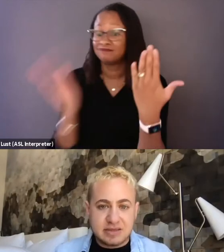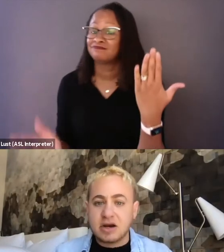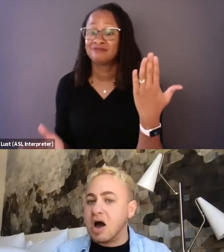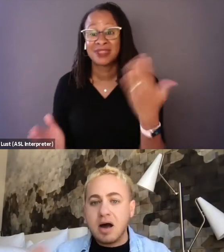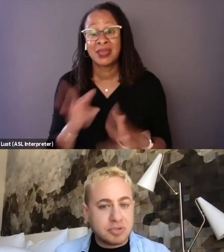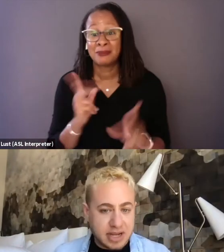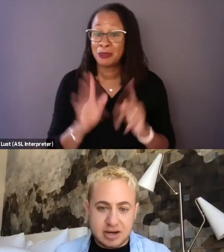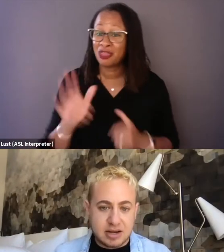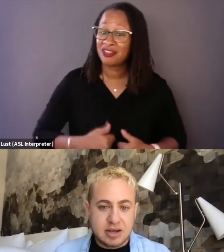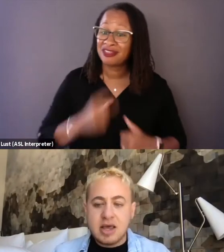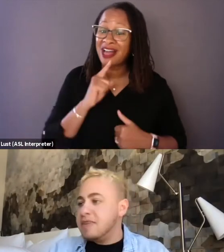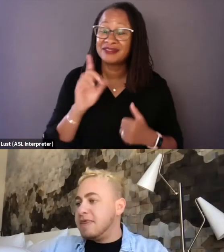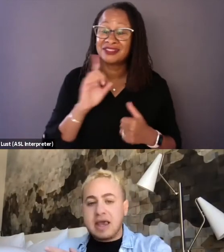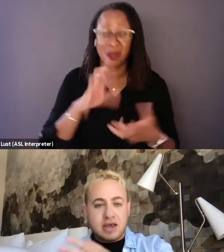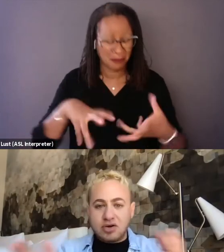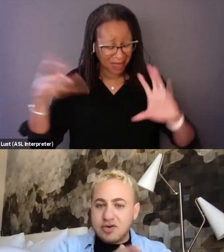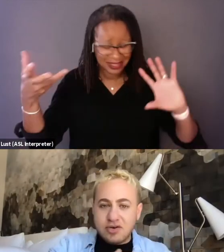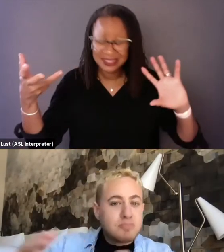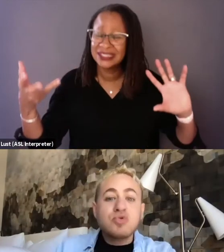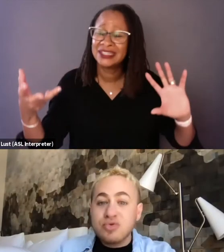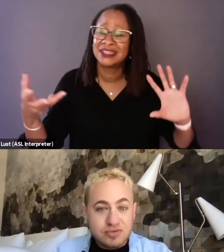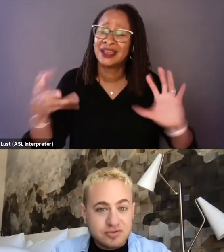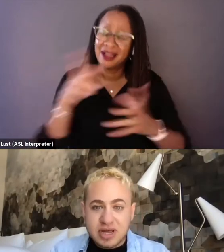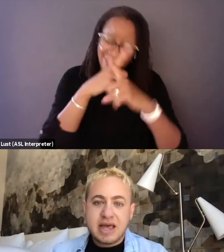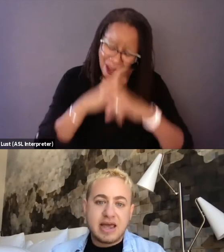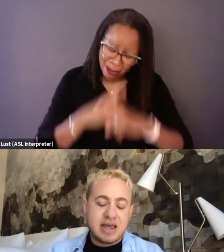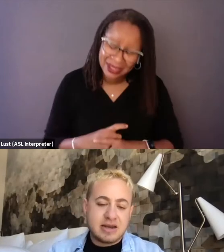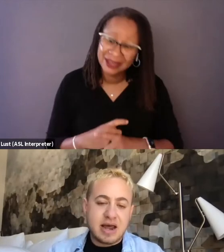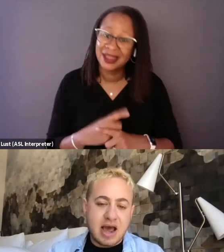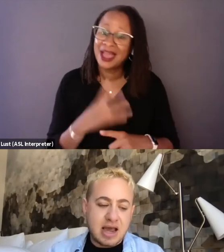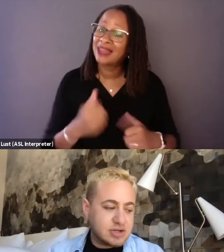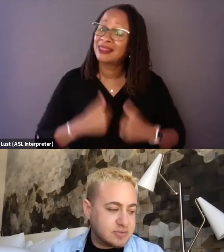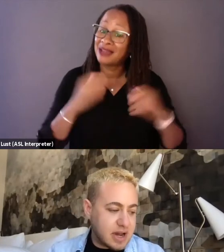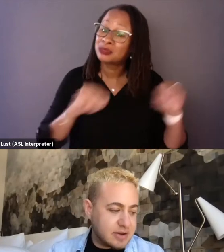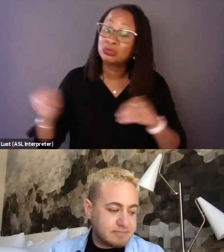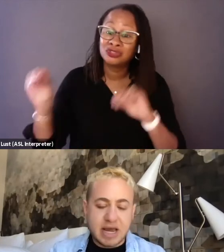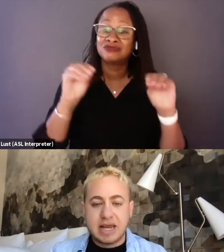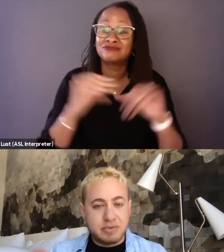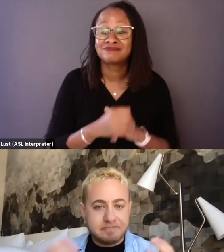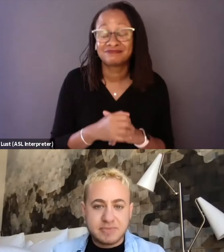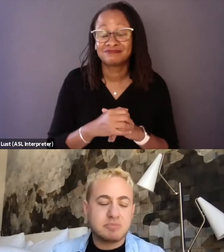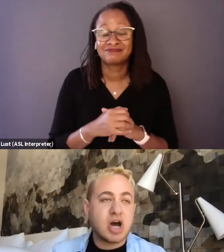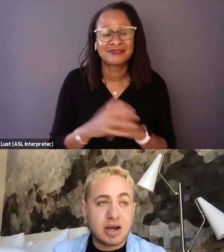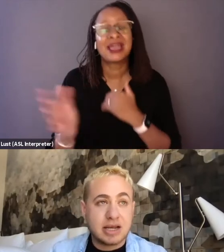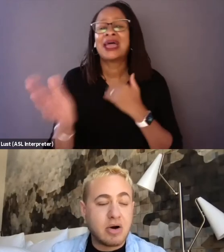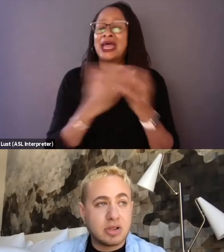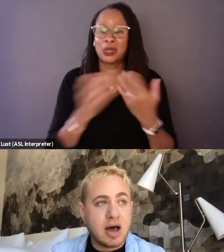they're complicated, they move. And, anyway, I'm talking now a lot,